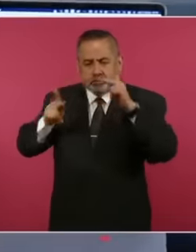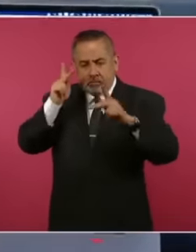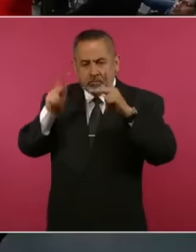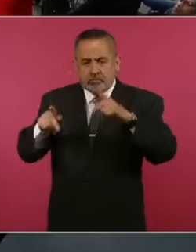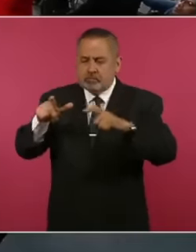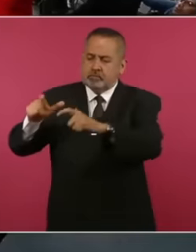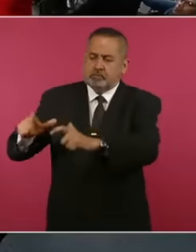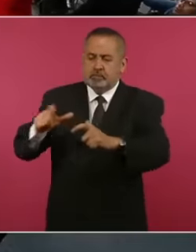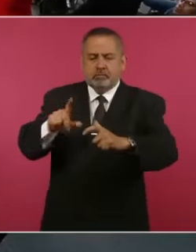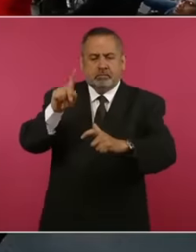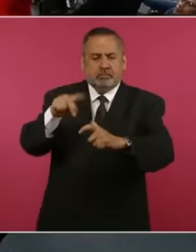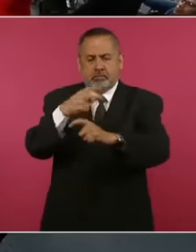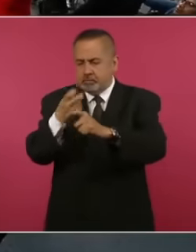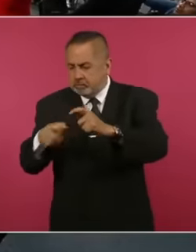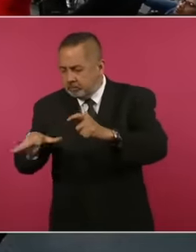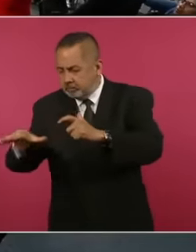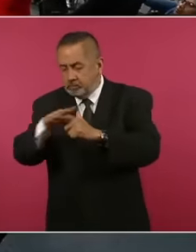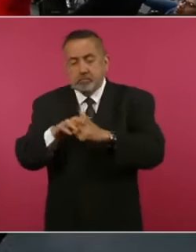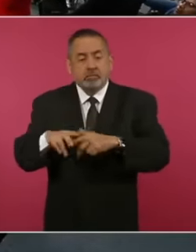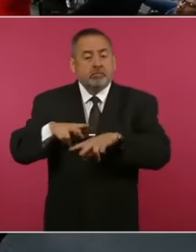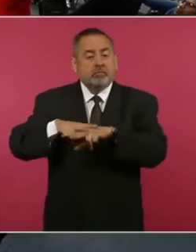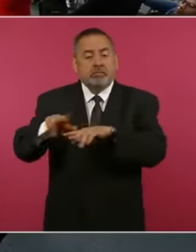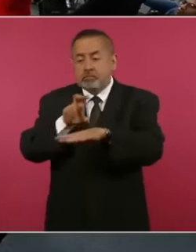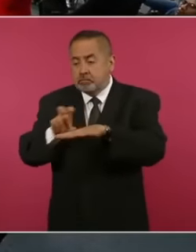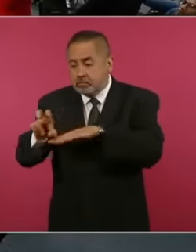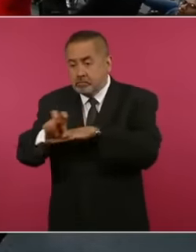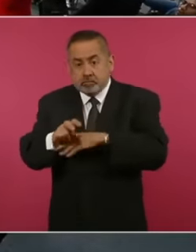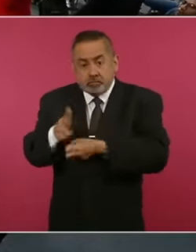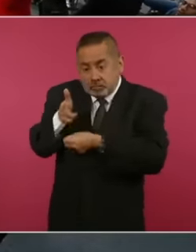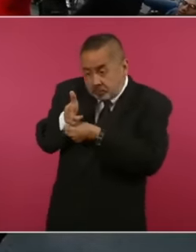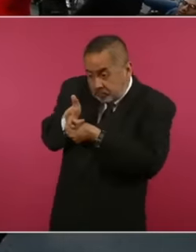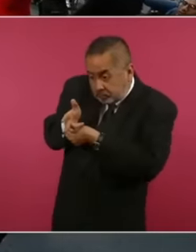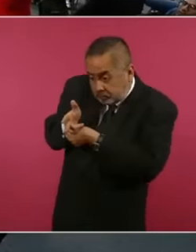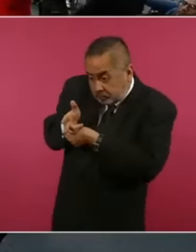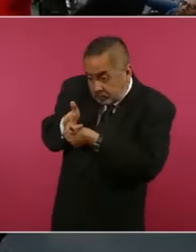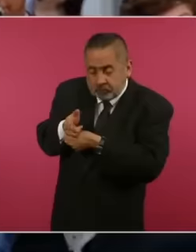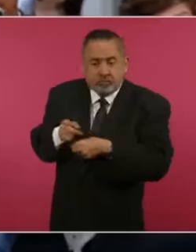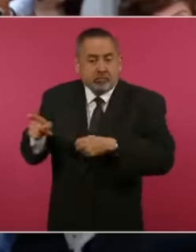and they realized the moment, they recorded the moment when one of these iron piles